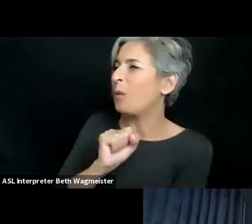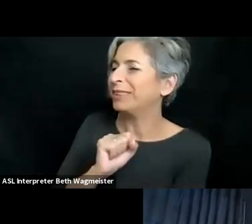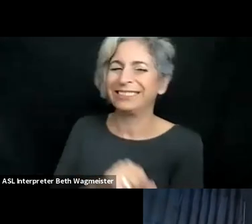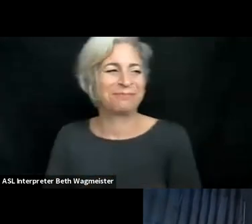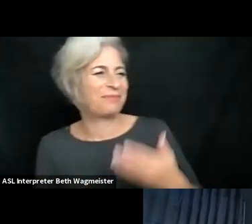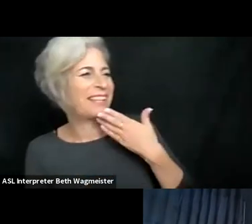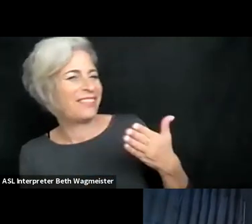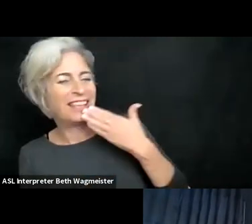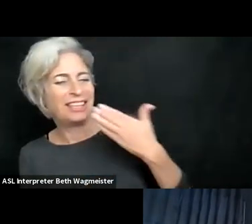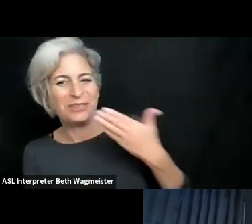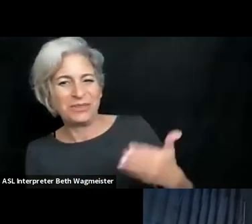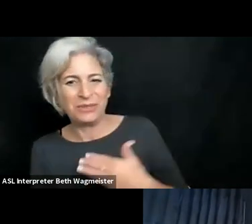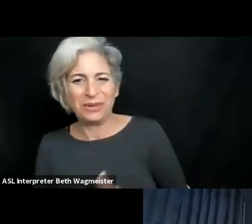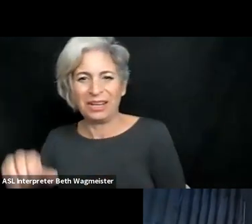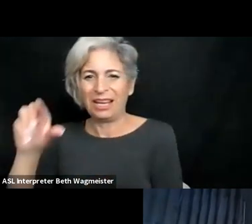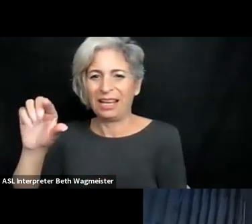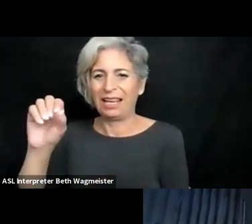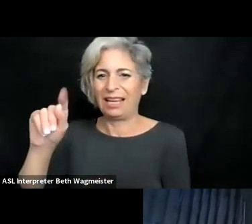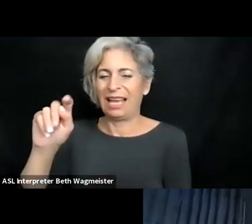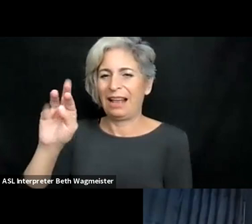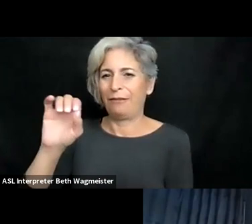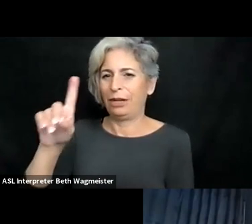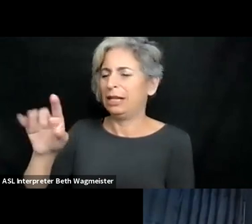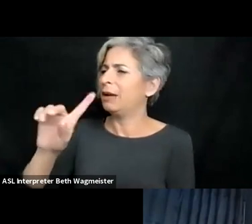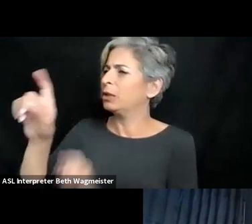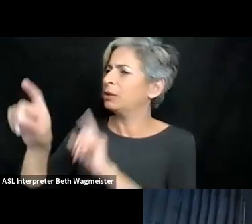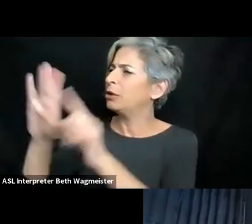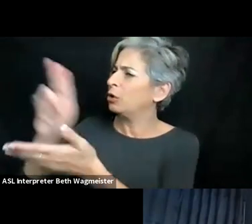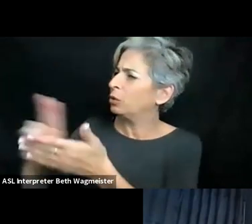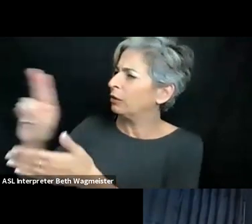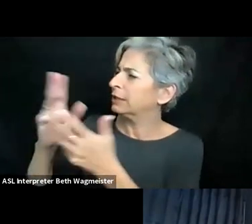and I will be able to use electronic media when I get old. T